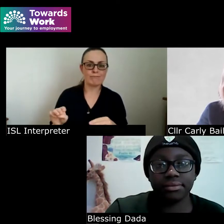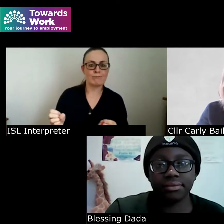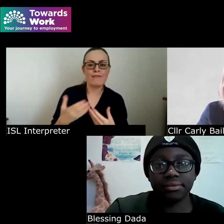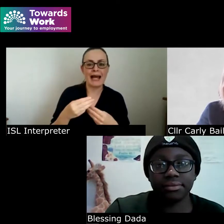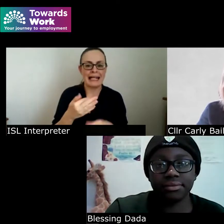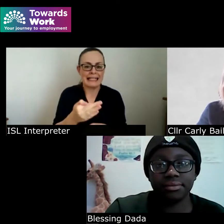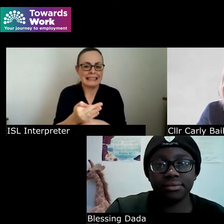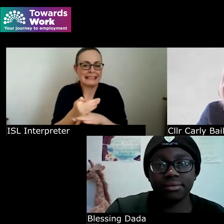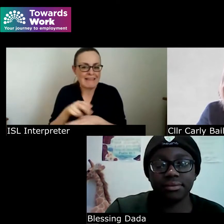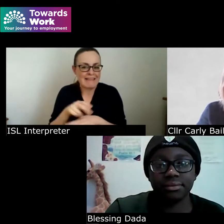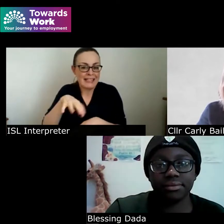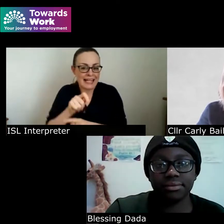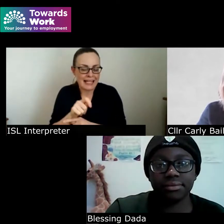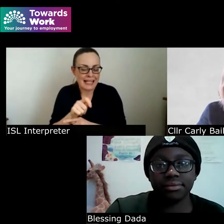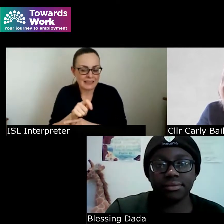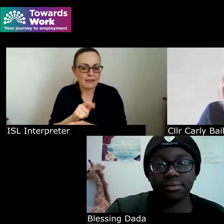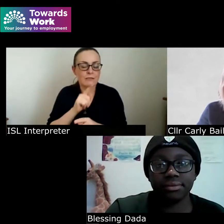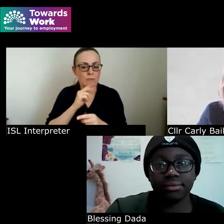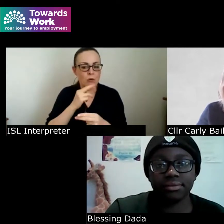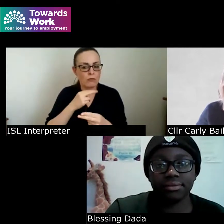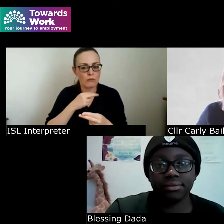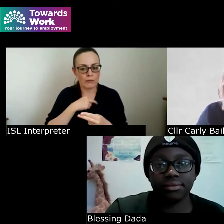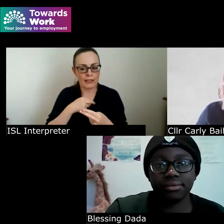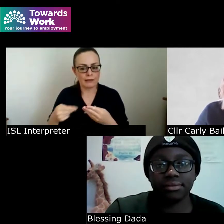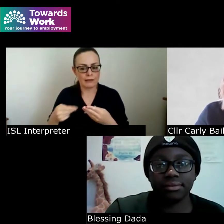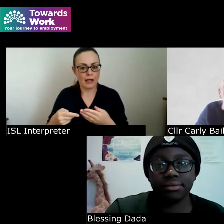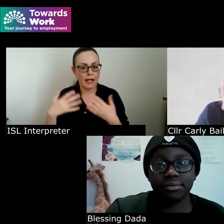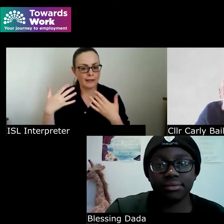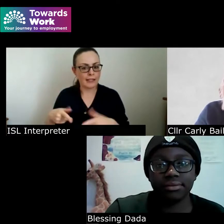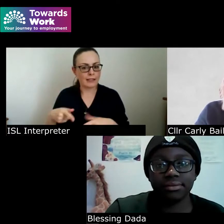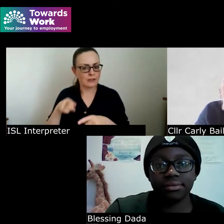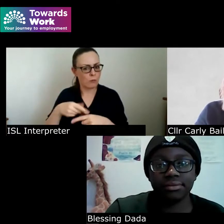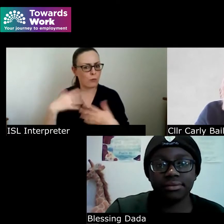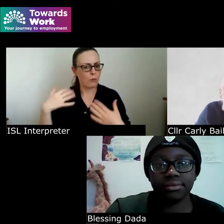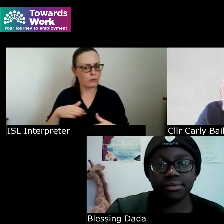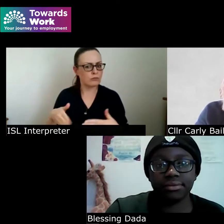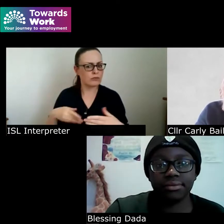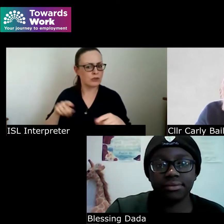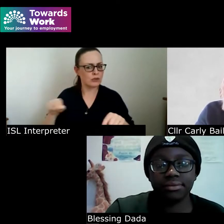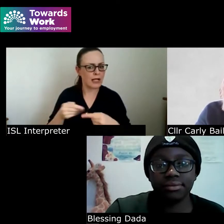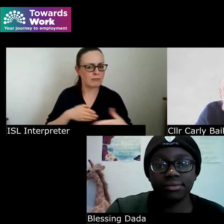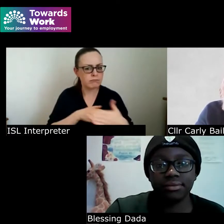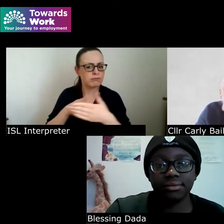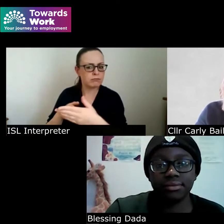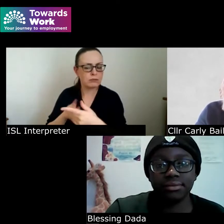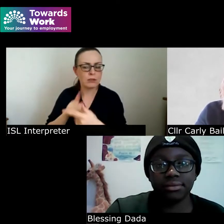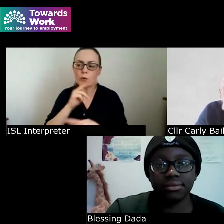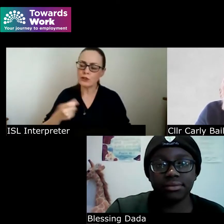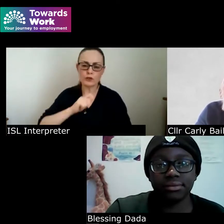decision ultimately has proven to be my greatest obstacle trusting oneself and believing in oneself